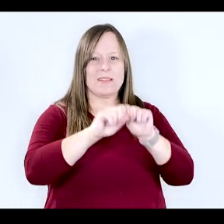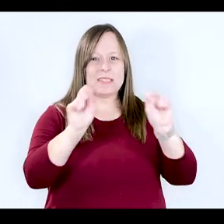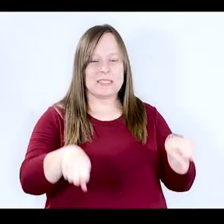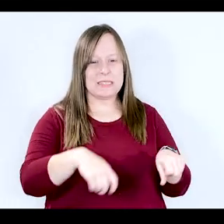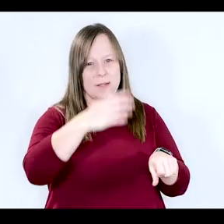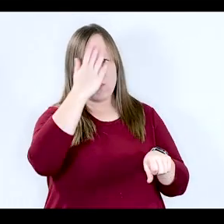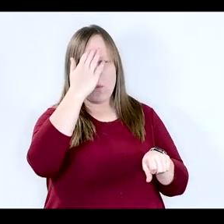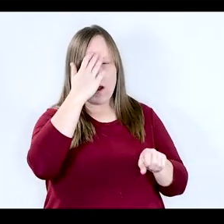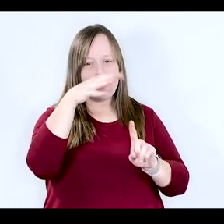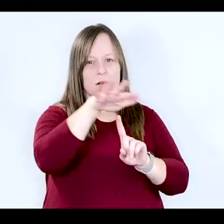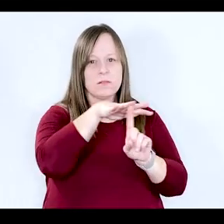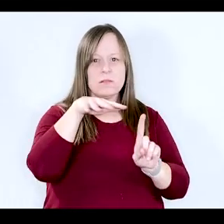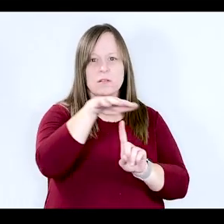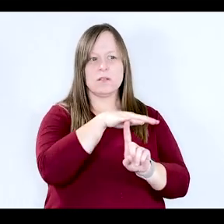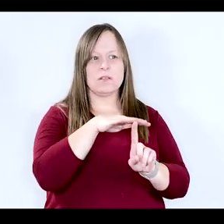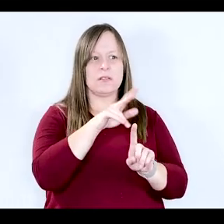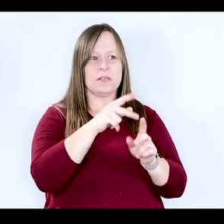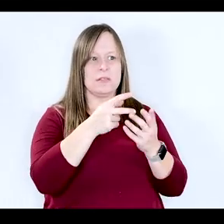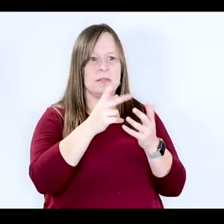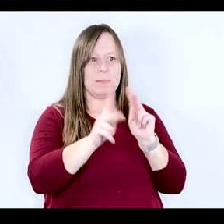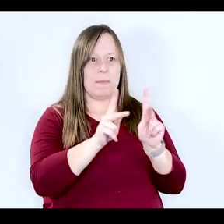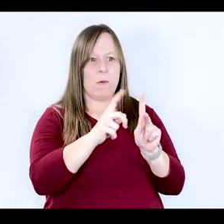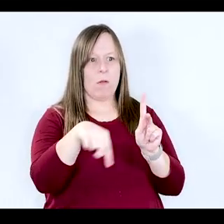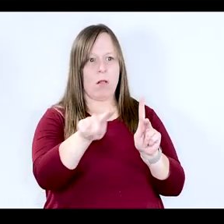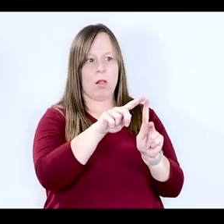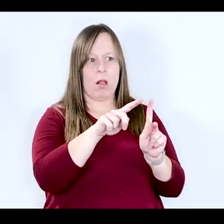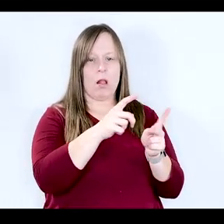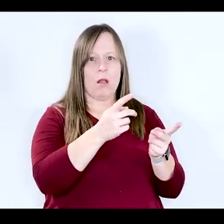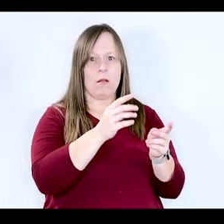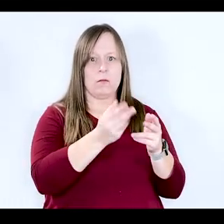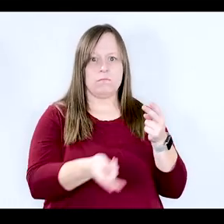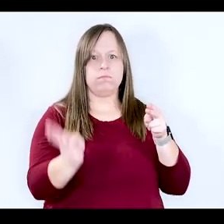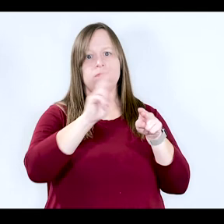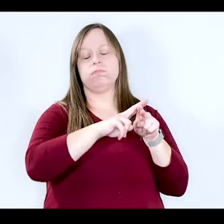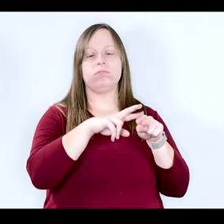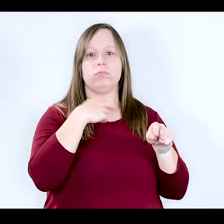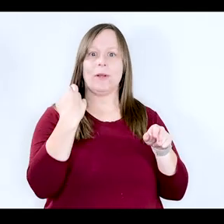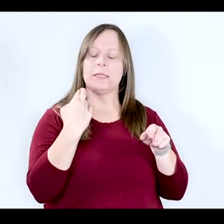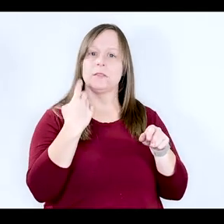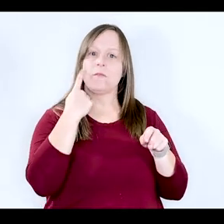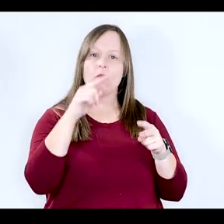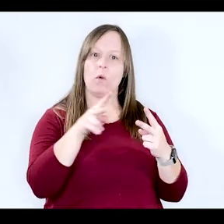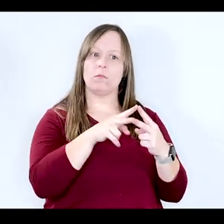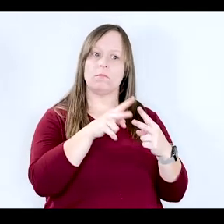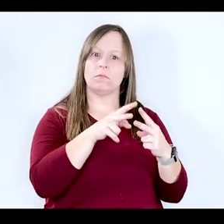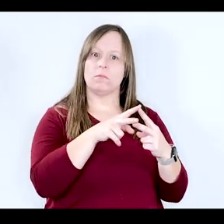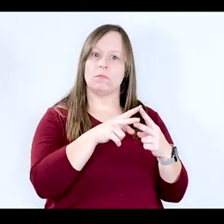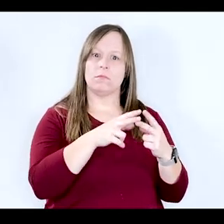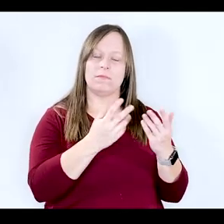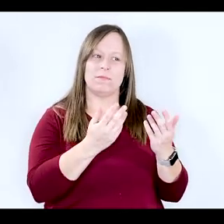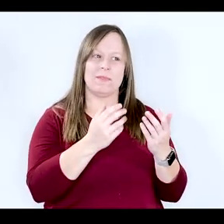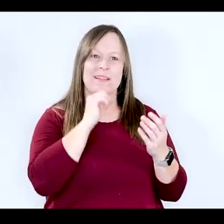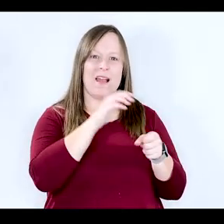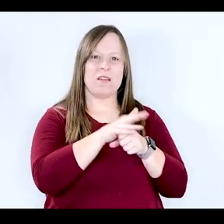awareness that these populations are going to be increasingly at risk with the lack of oversight there.